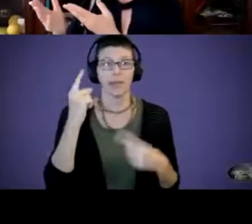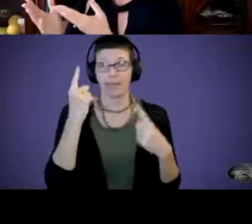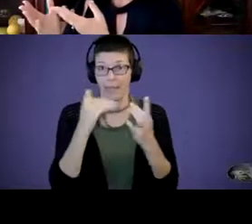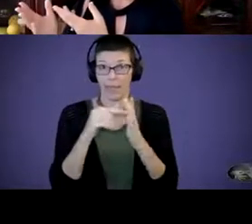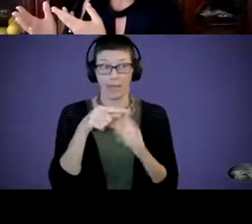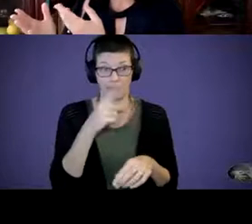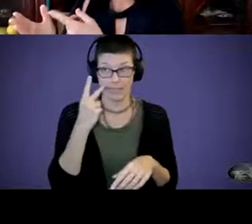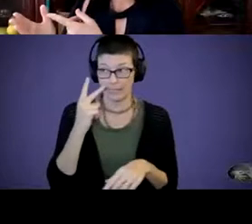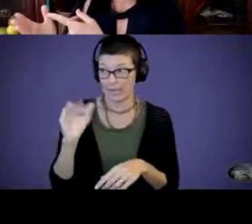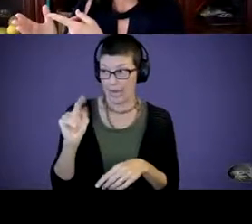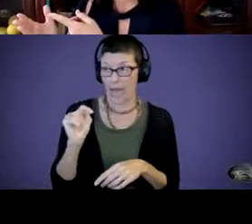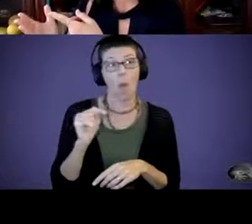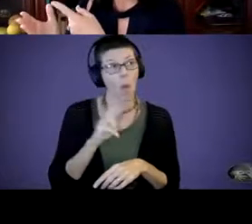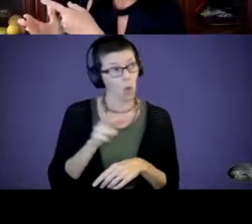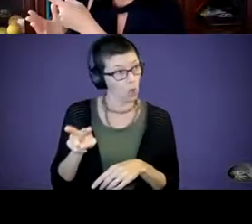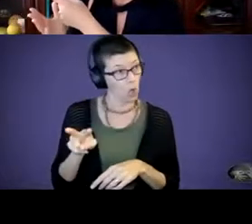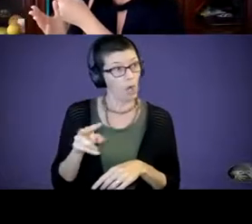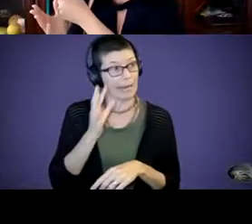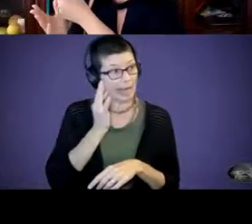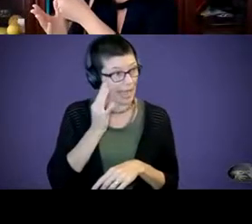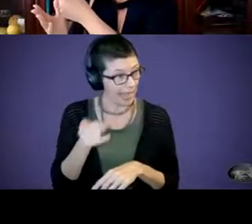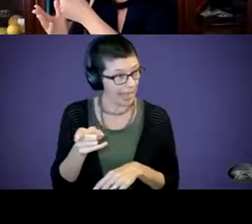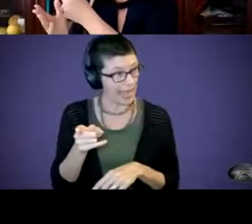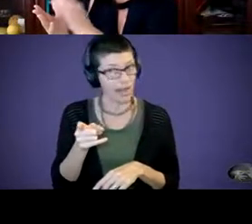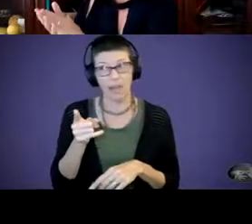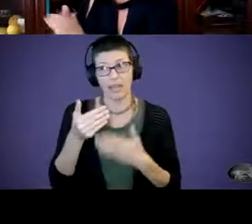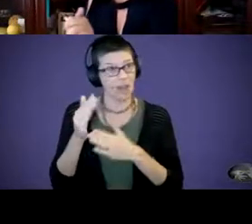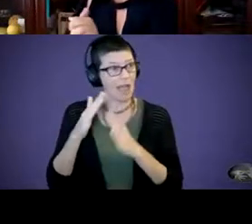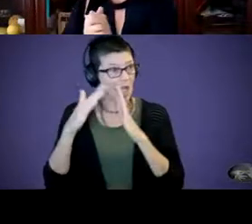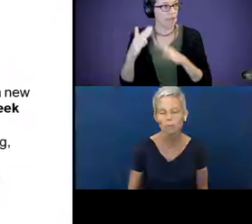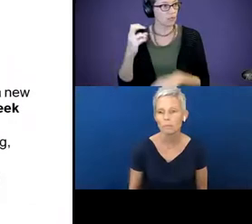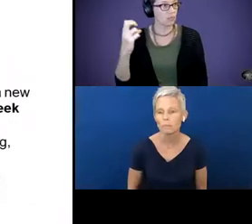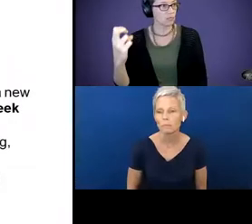“Oh, look, there's a cat in front of that house sitting on the stoop.” One moment you may be